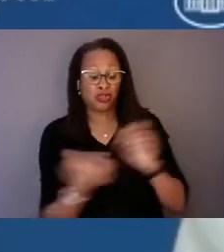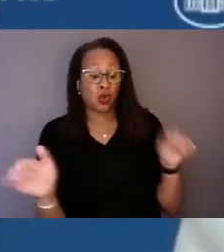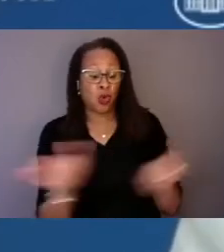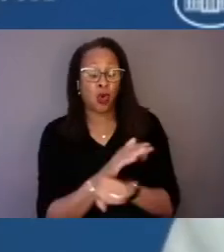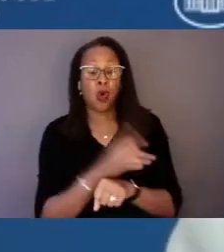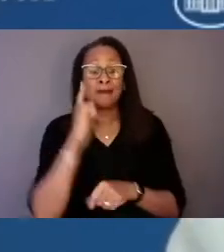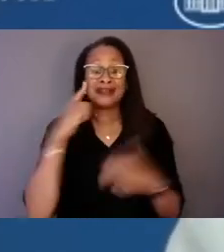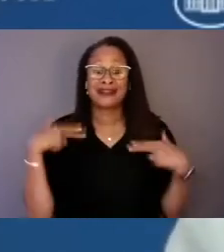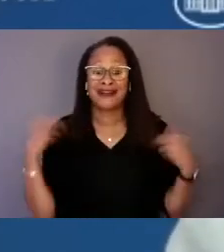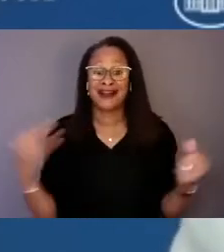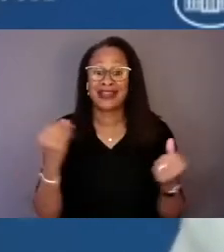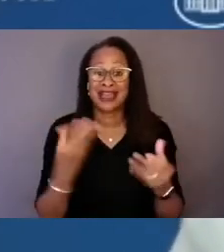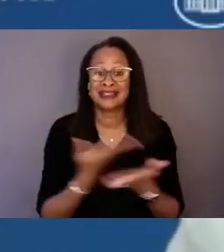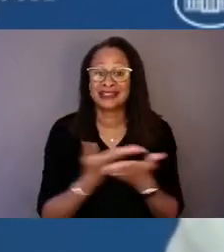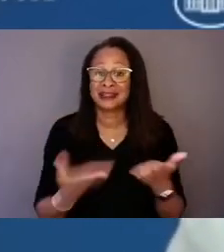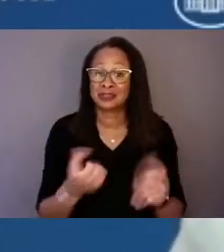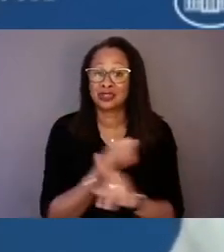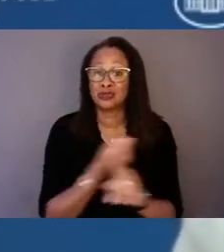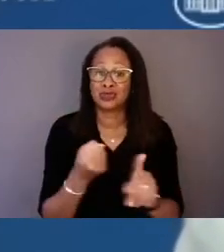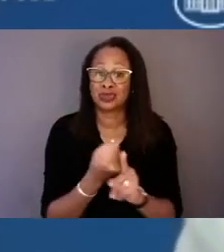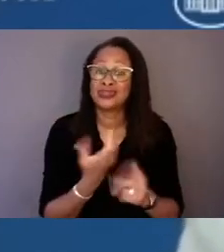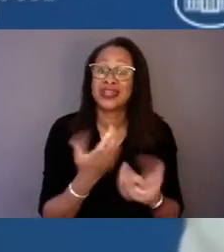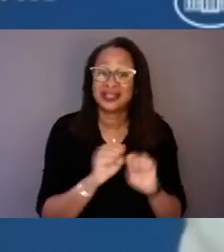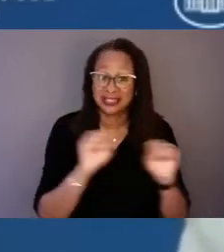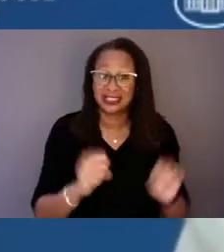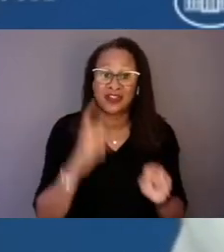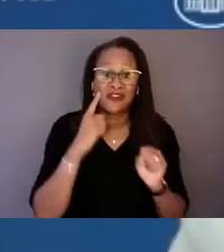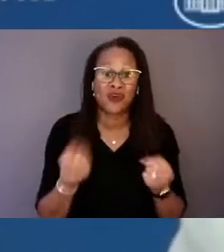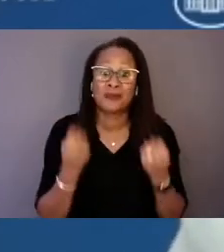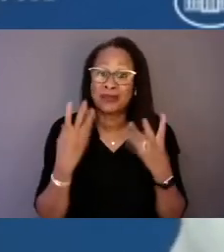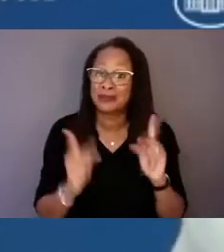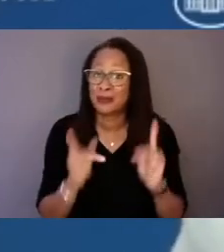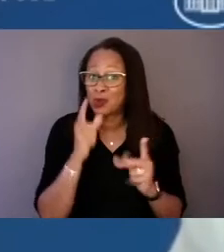Many of the panelists here as well as many of the audience members